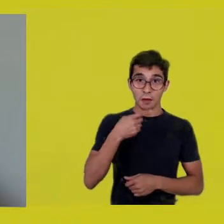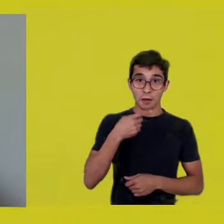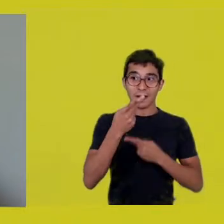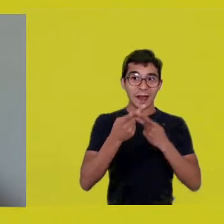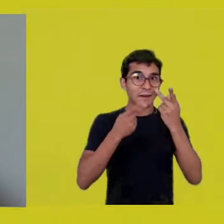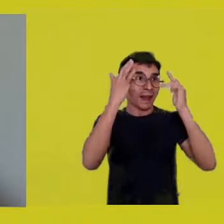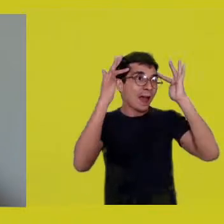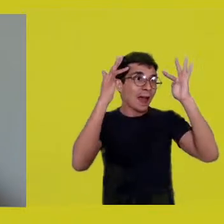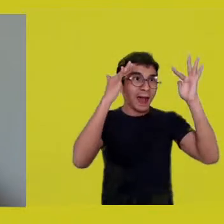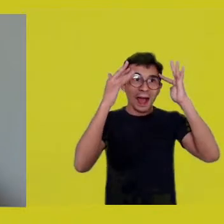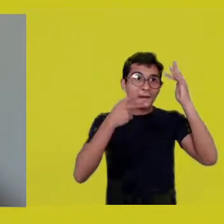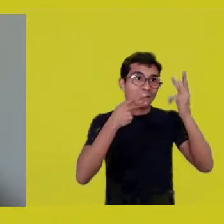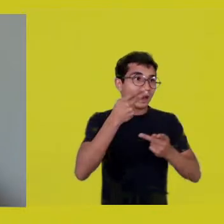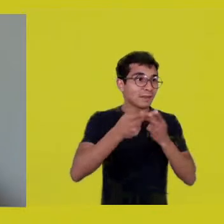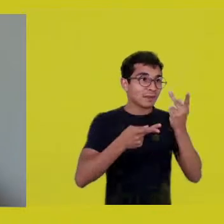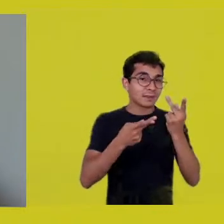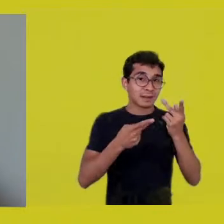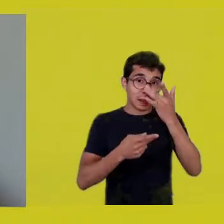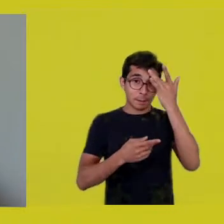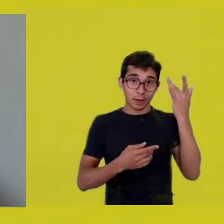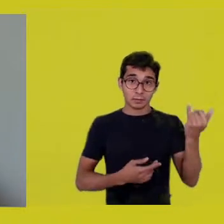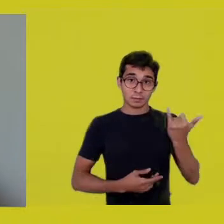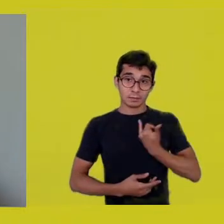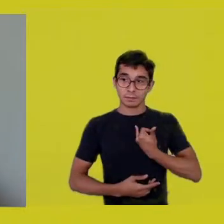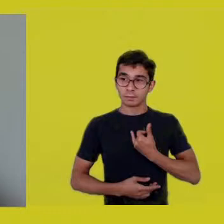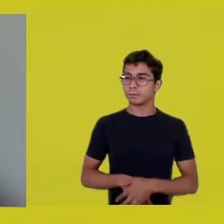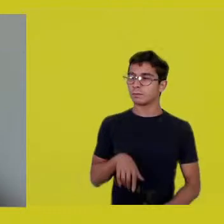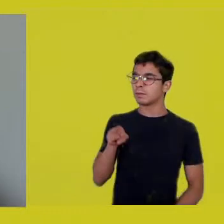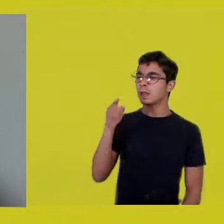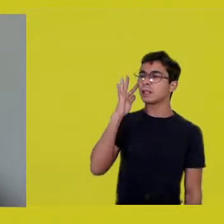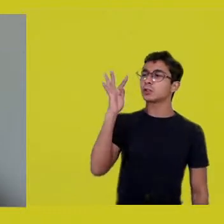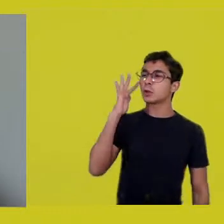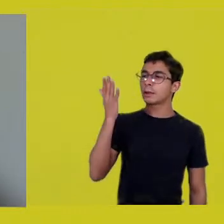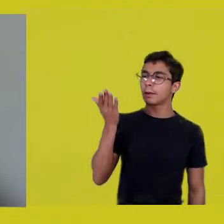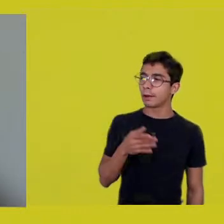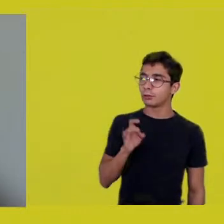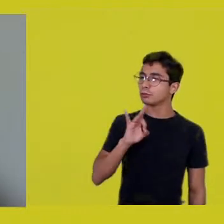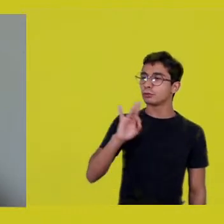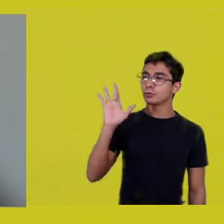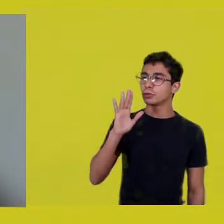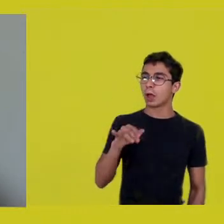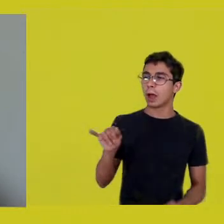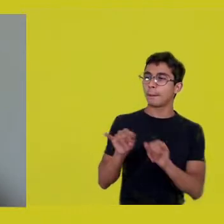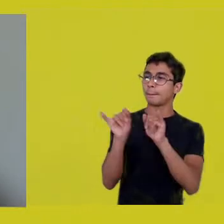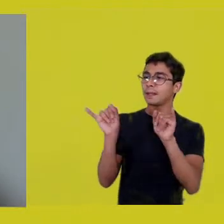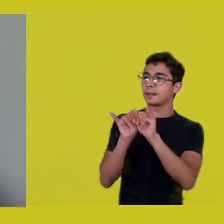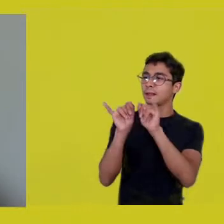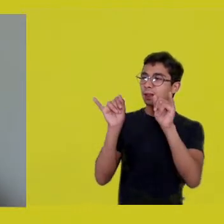And practical, objective people don’t wait for dreams to make things.